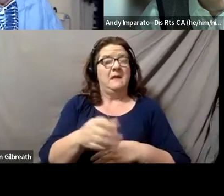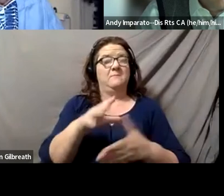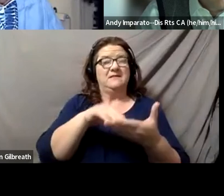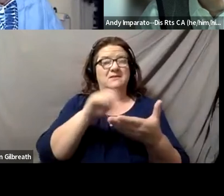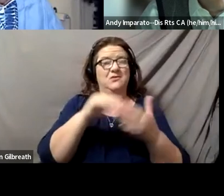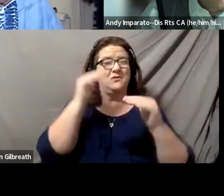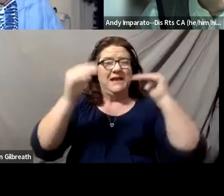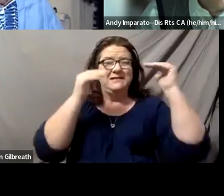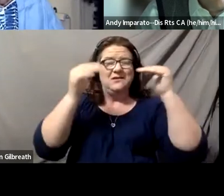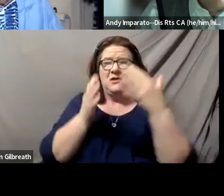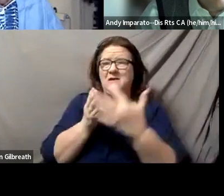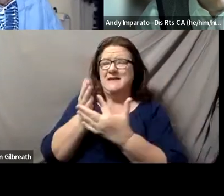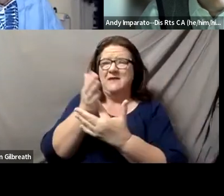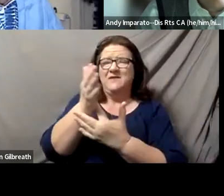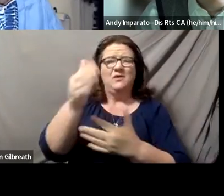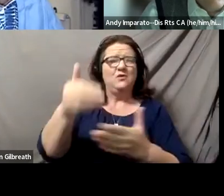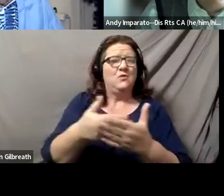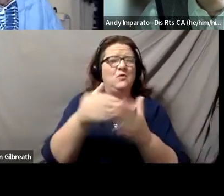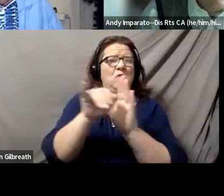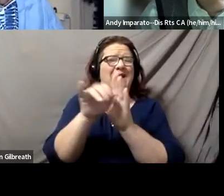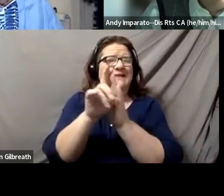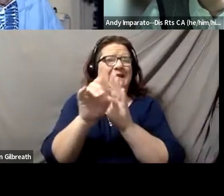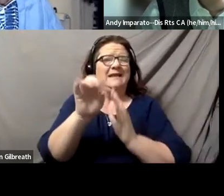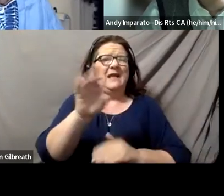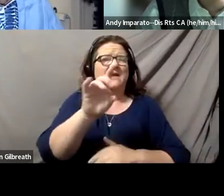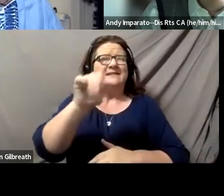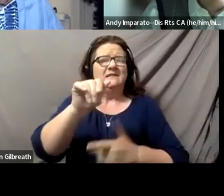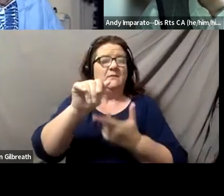navigating this new identity or in some cases life-long identity,